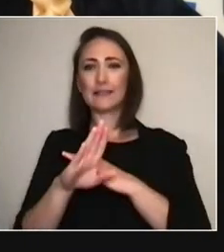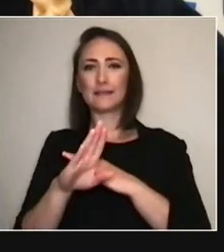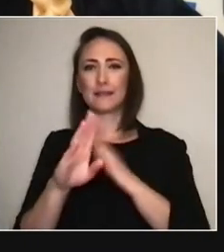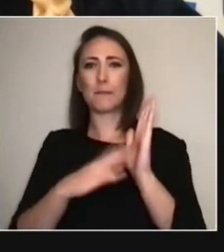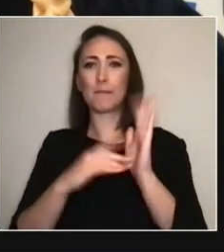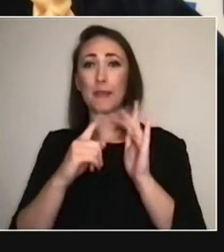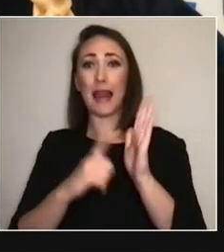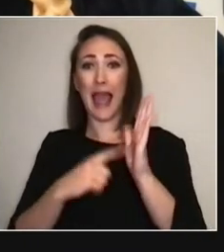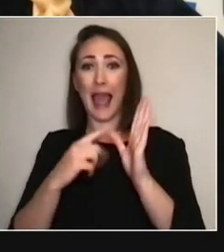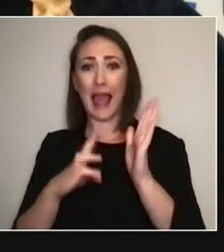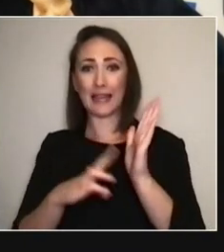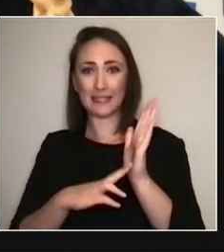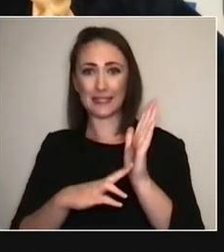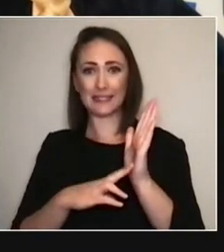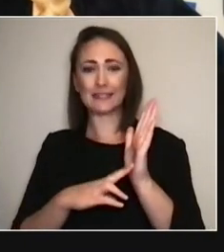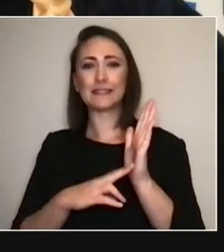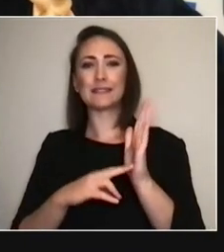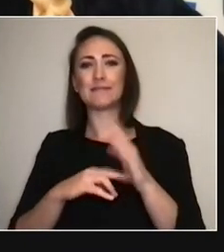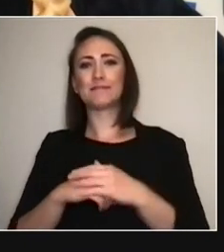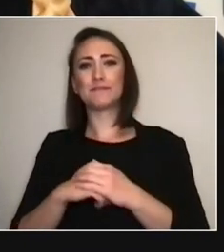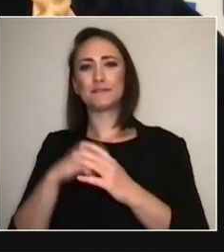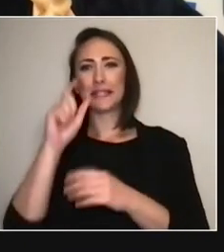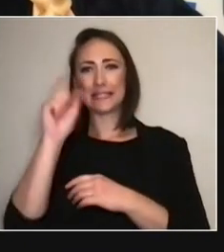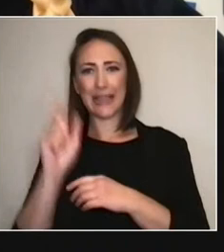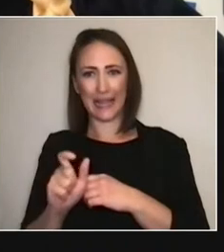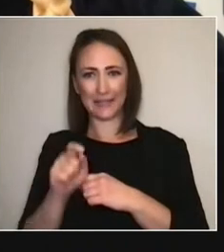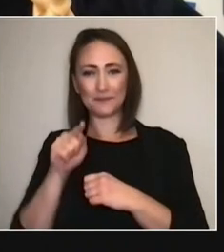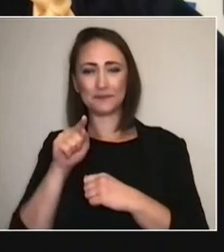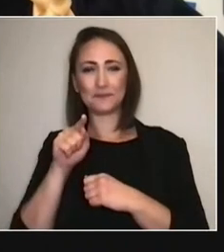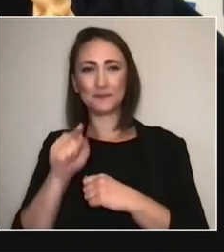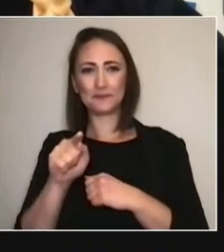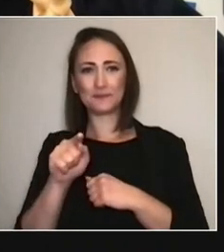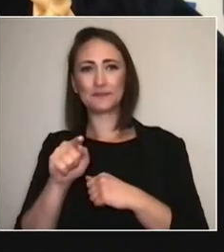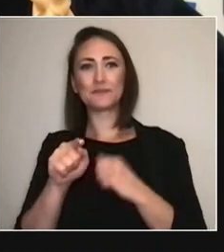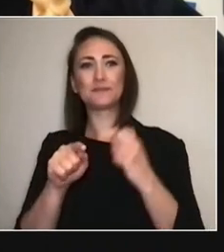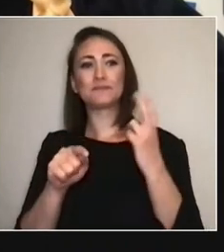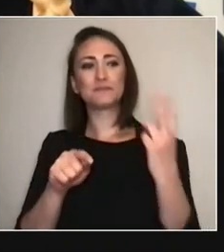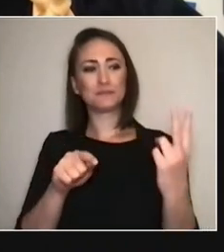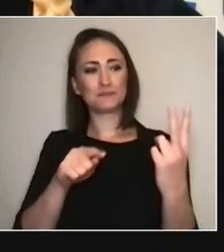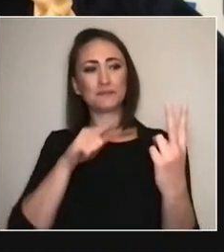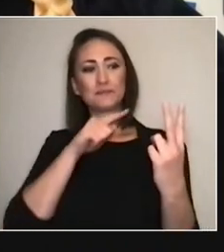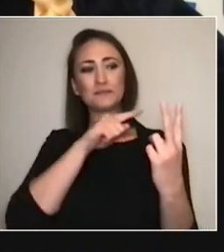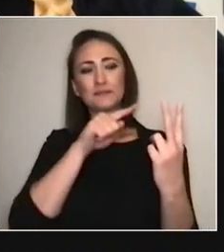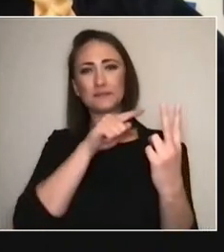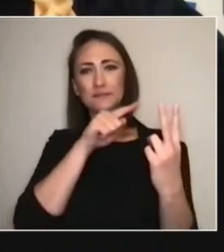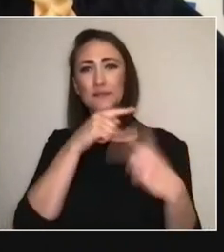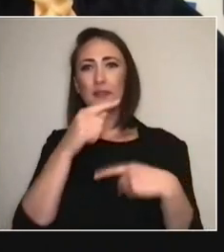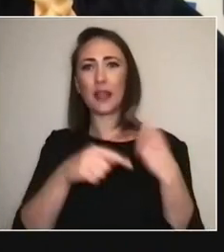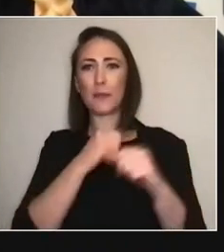which is a film, essentially, about the Armenian-Azerbaijani conflict. The audience watches,